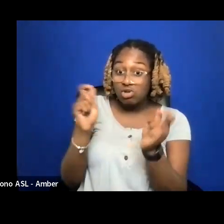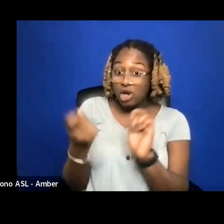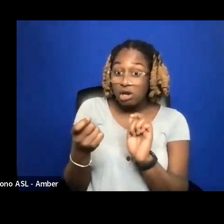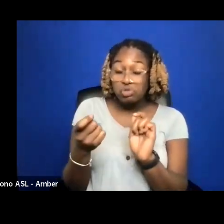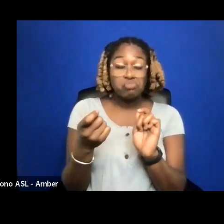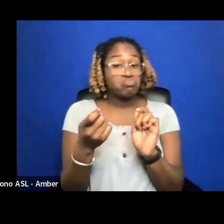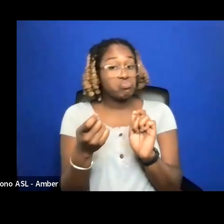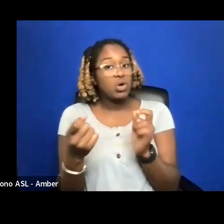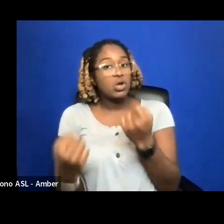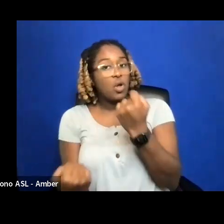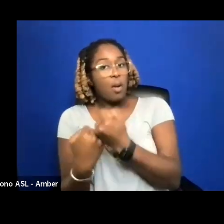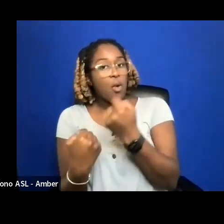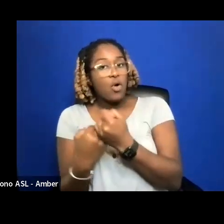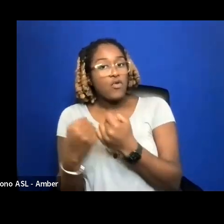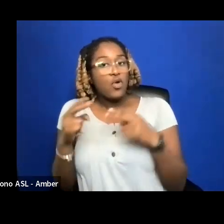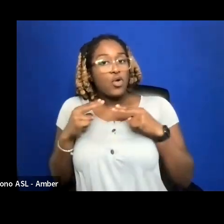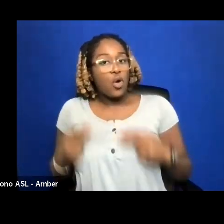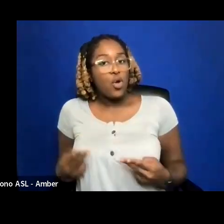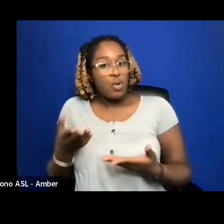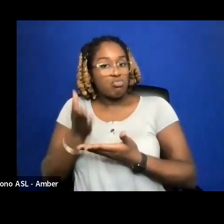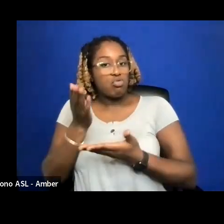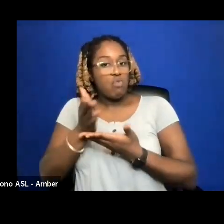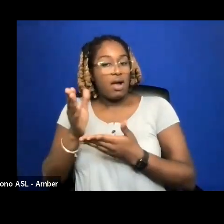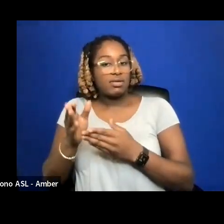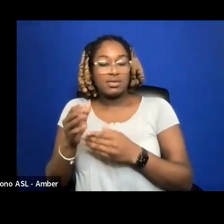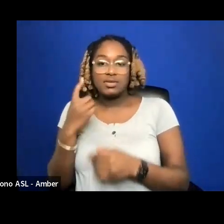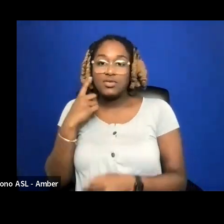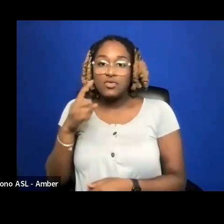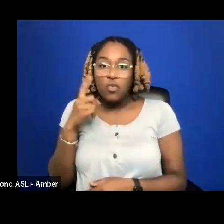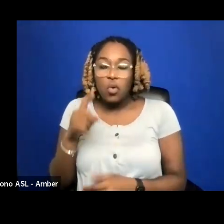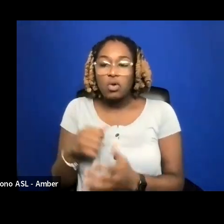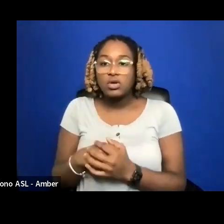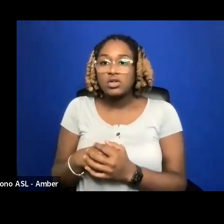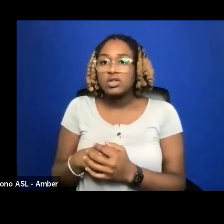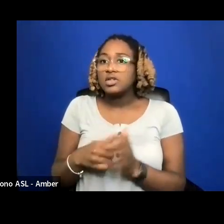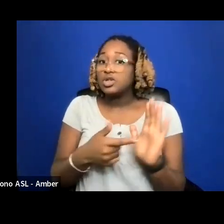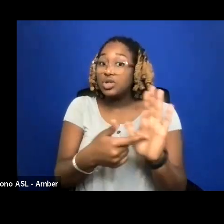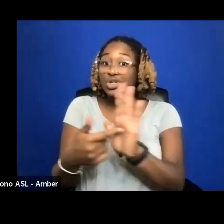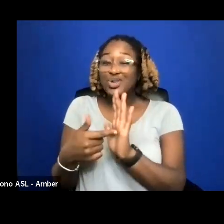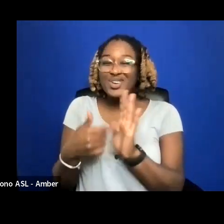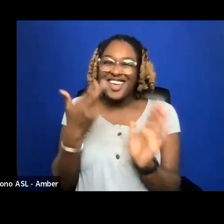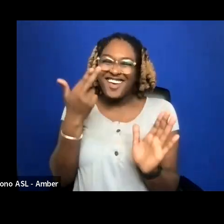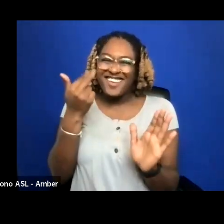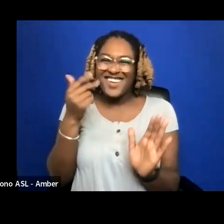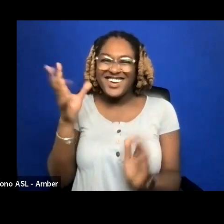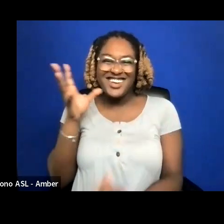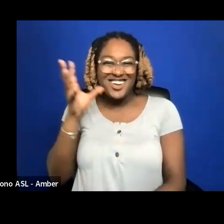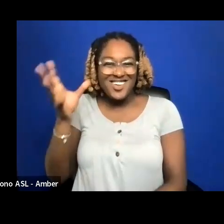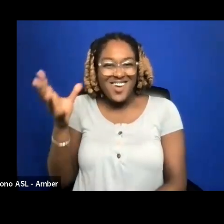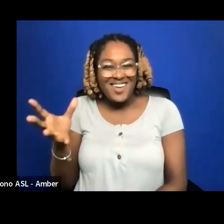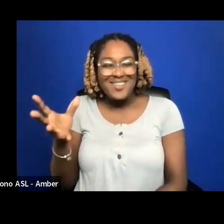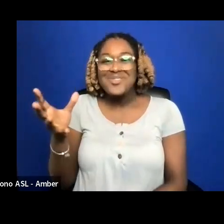ARE YOU SHOW CASING A FUNNY GRANDPARENT INTERACTING WITH YOUNG PEOPLE PROMOTE INTERGENERATIONAL